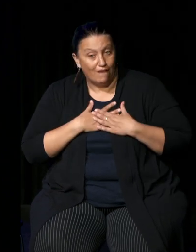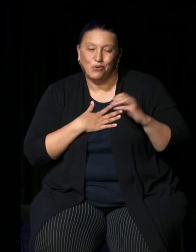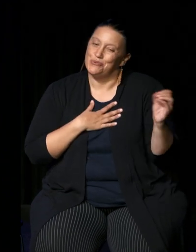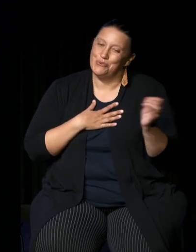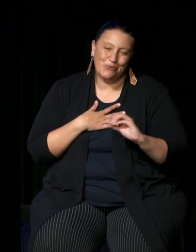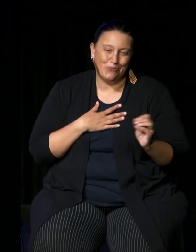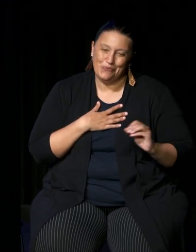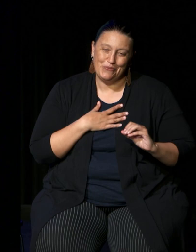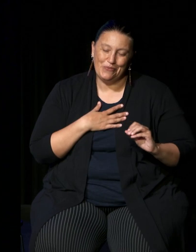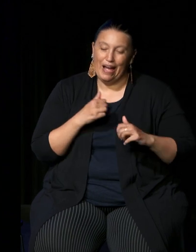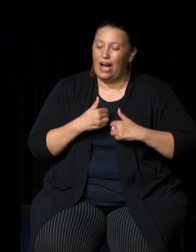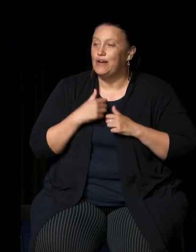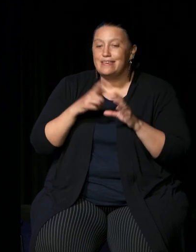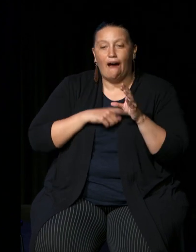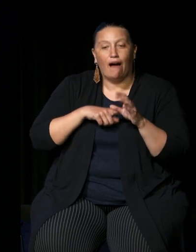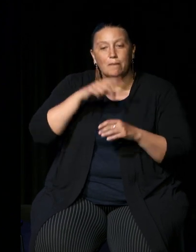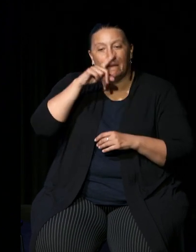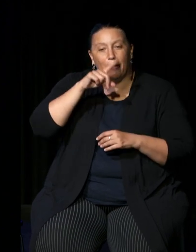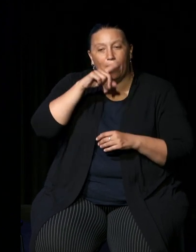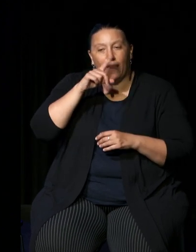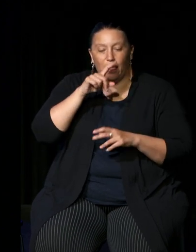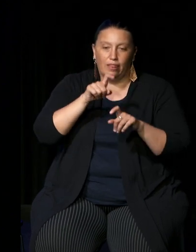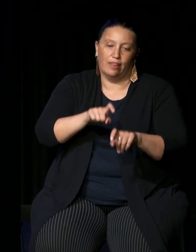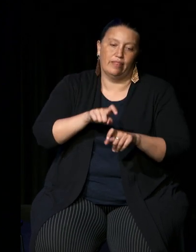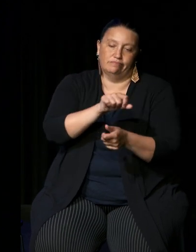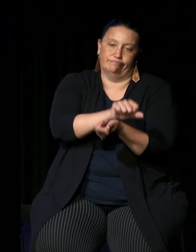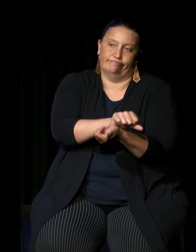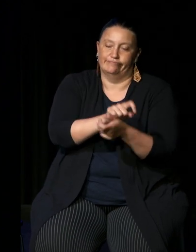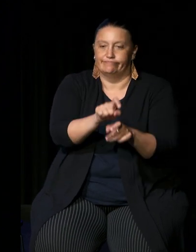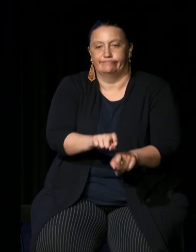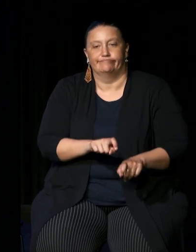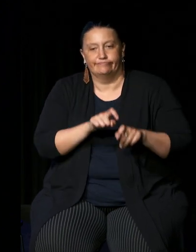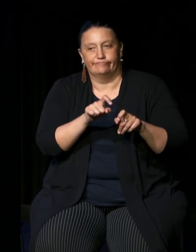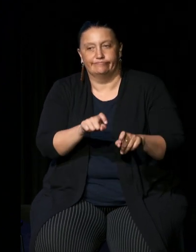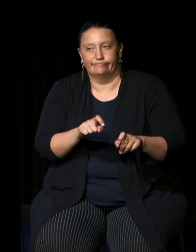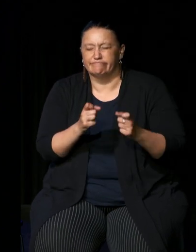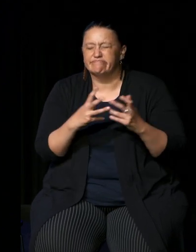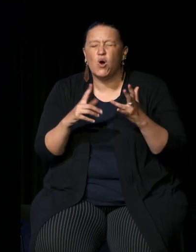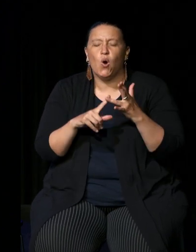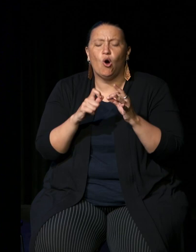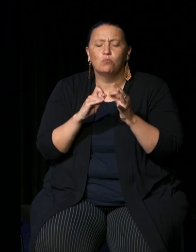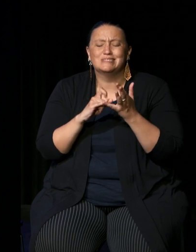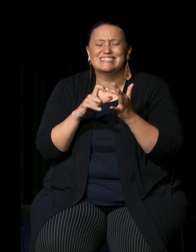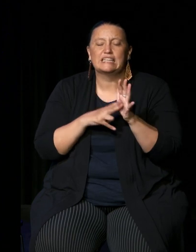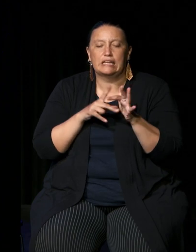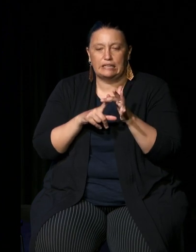and our youth languish and detention in obscene numbers they should be our hope for the future